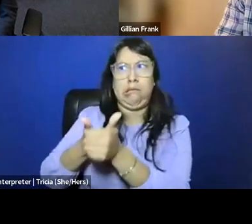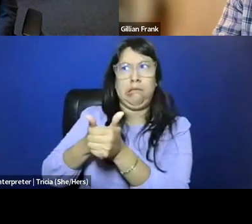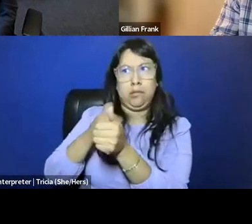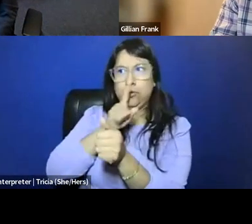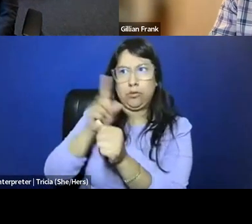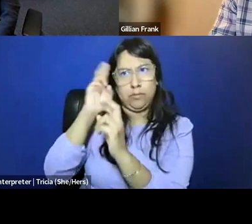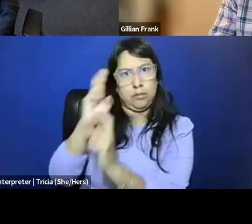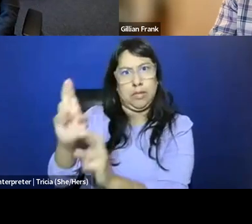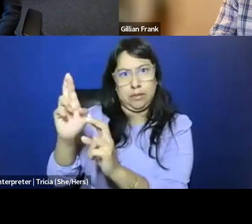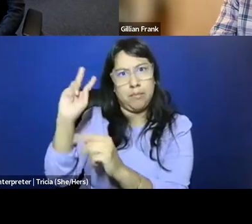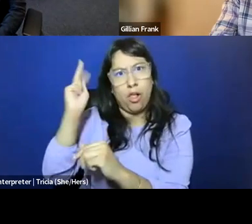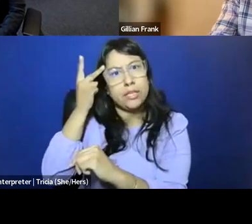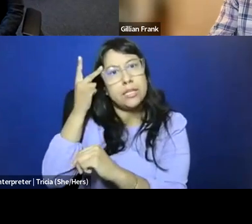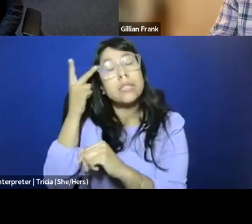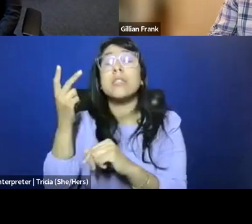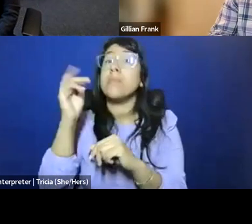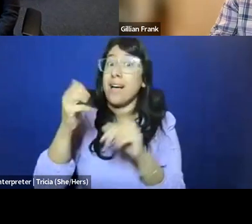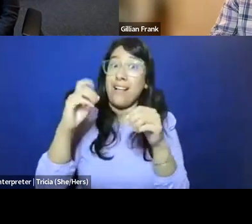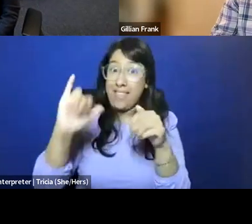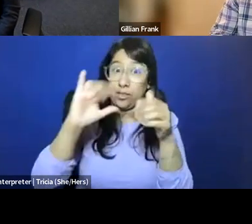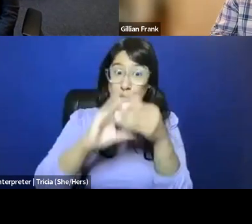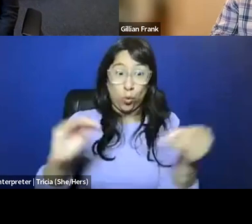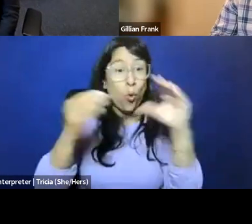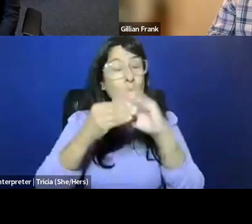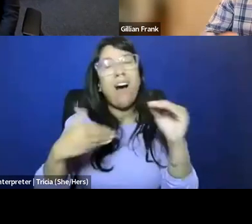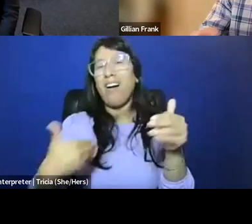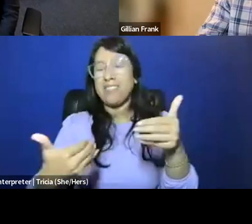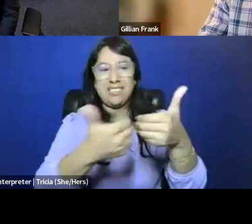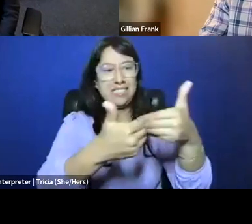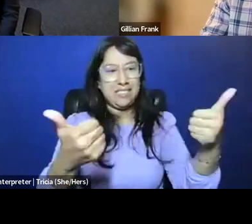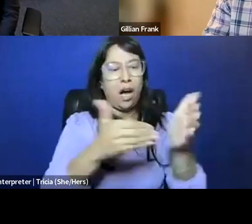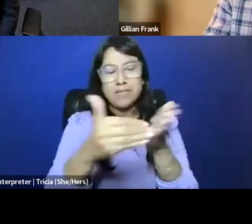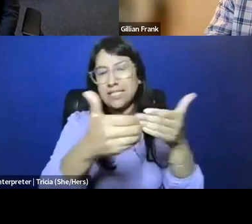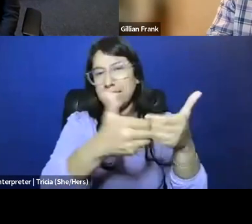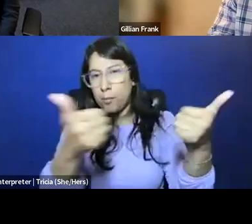have been siloed in telling the stories. And so that, you know, we can look back to Gayle Rubin,